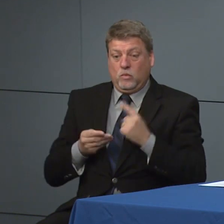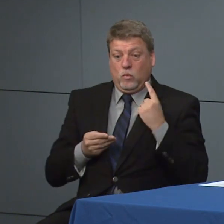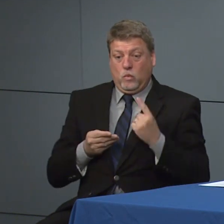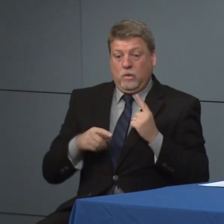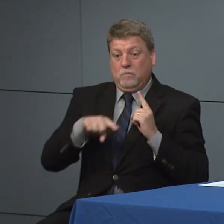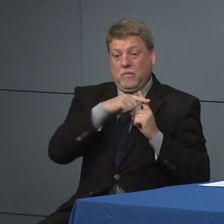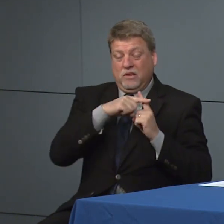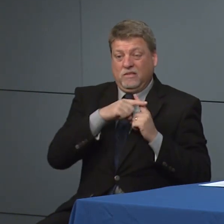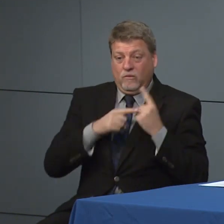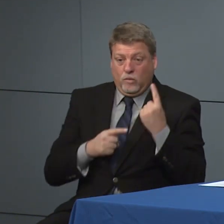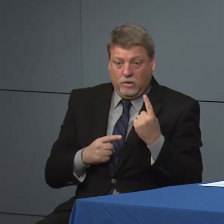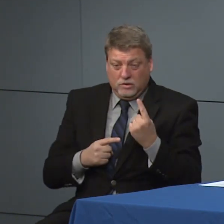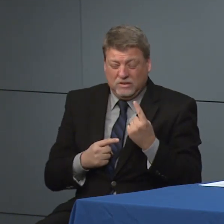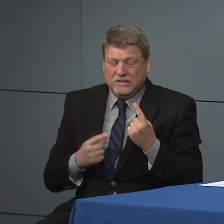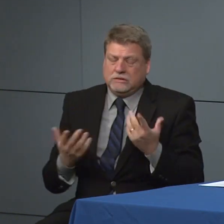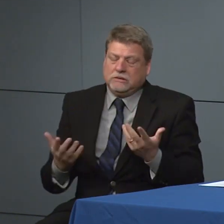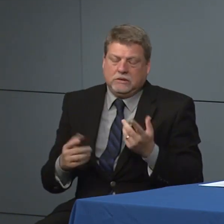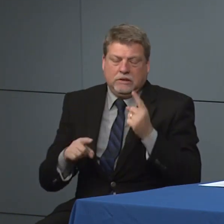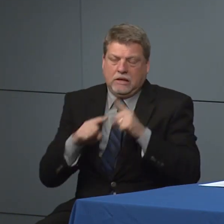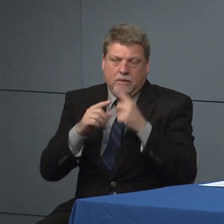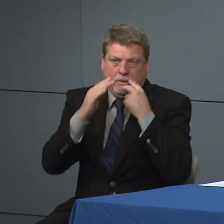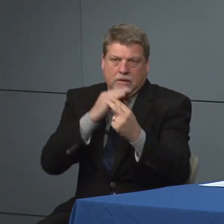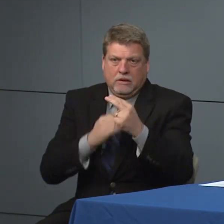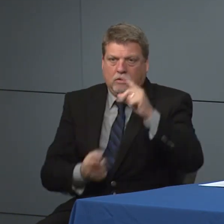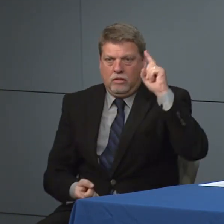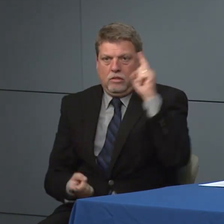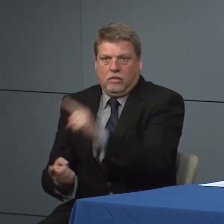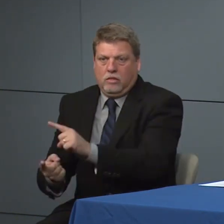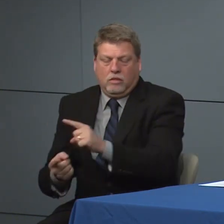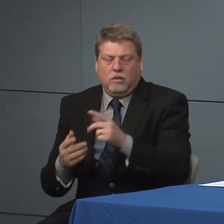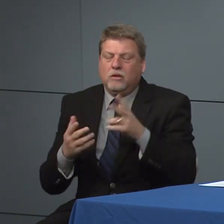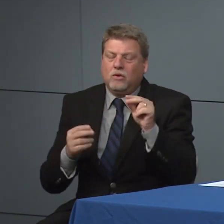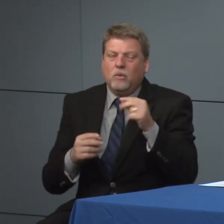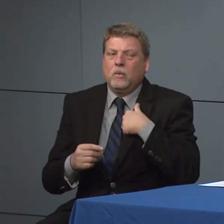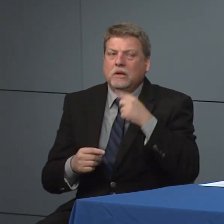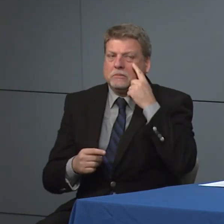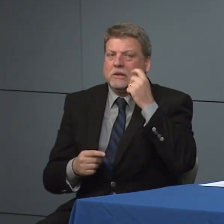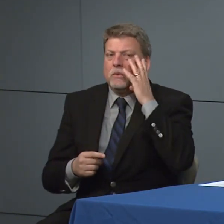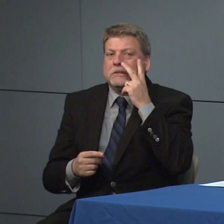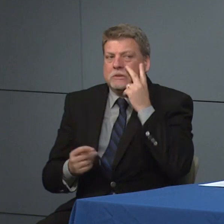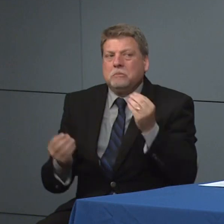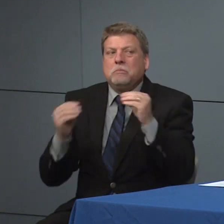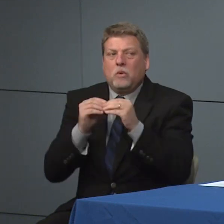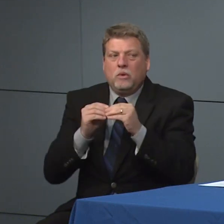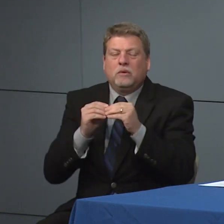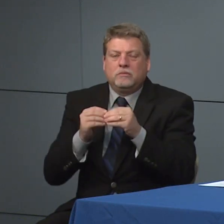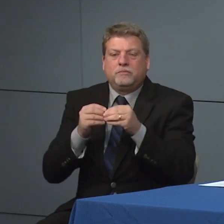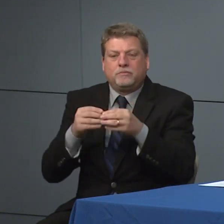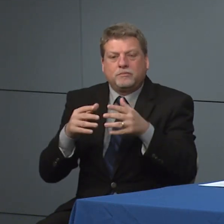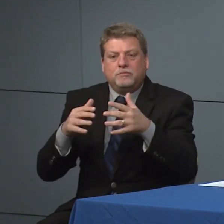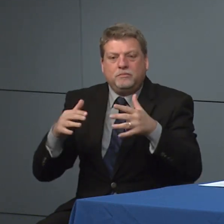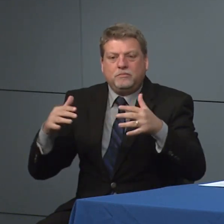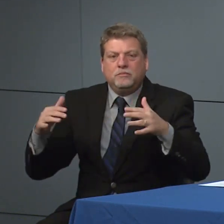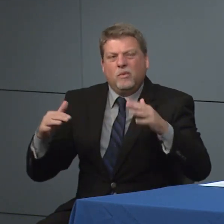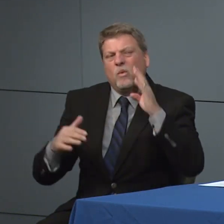time I don't put too much into it, I think we do still expect that we'll start seeing more and more cases. So I don't know